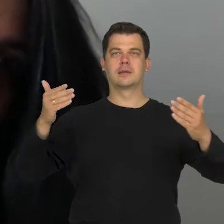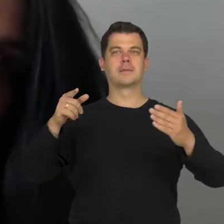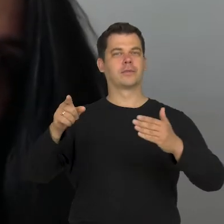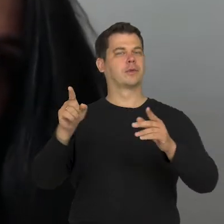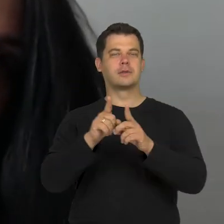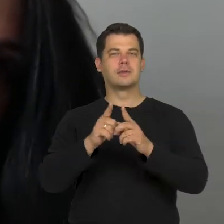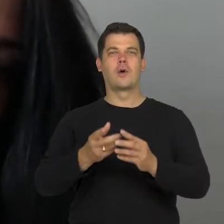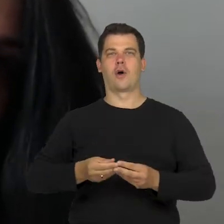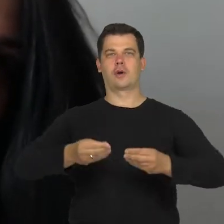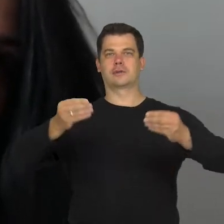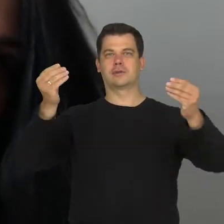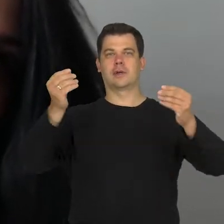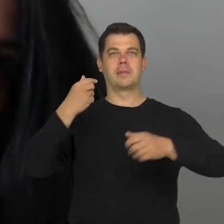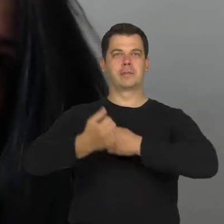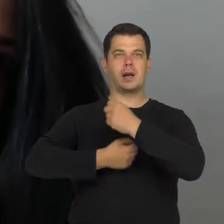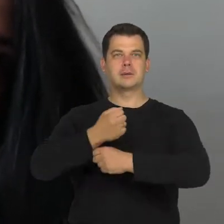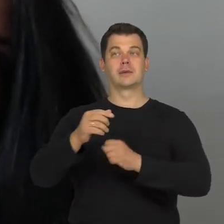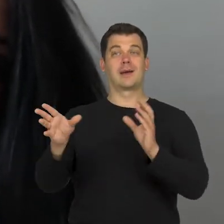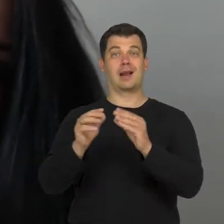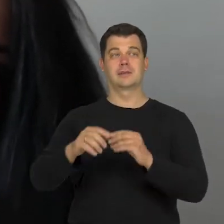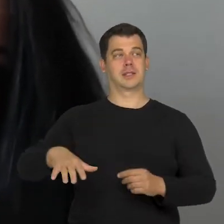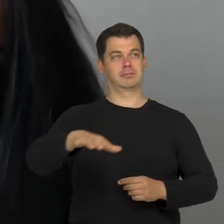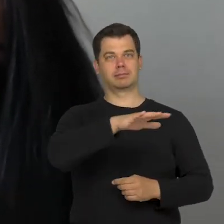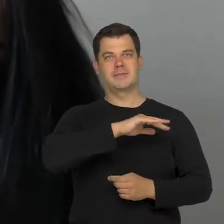we work with the audience, just as much as it works with us.